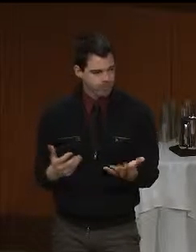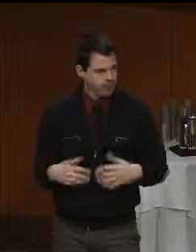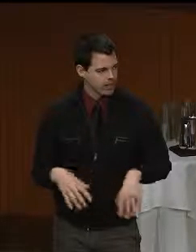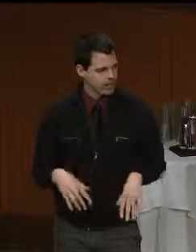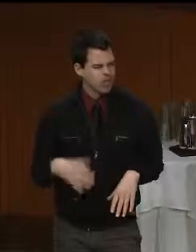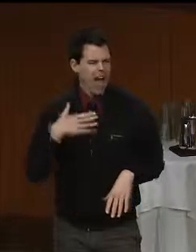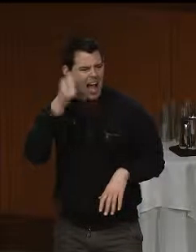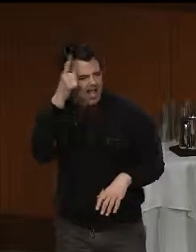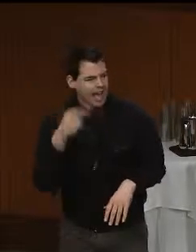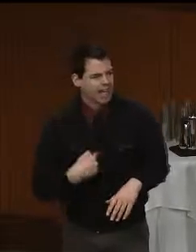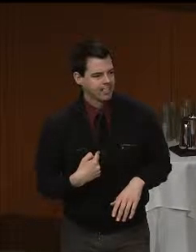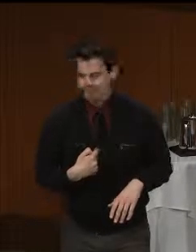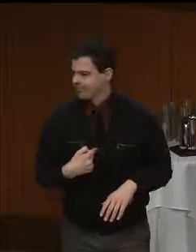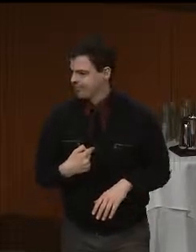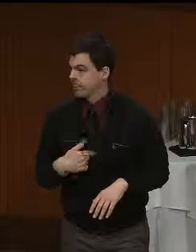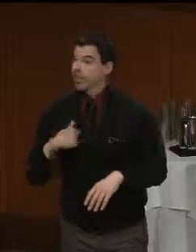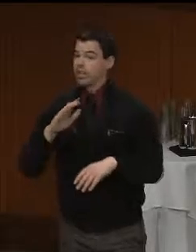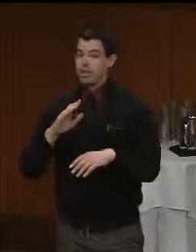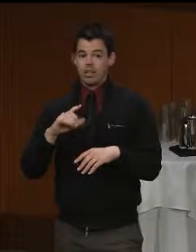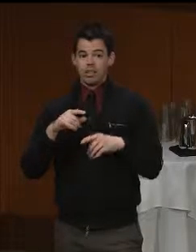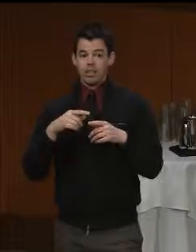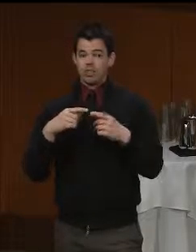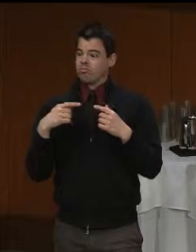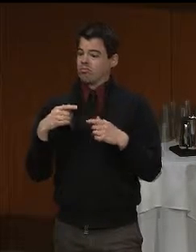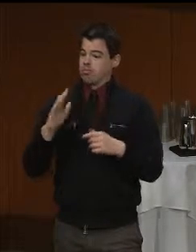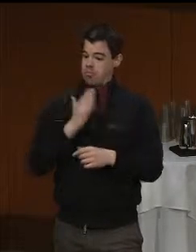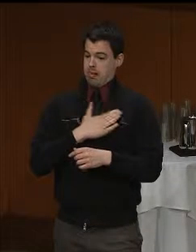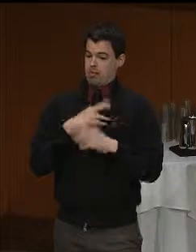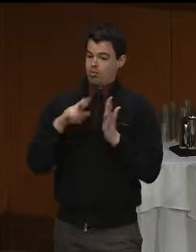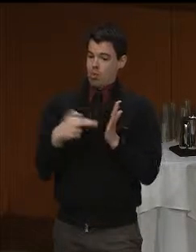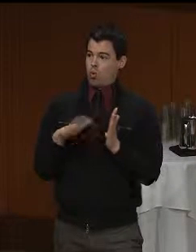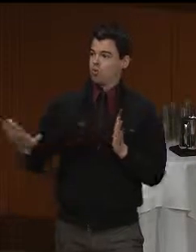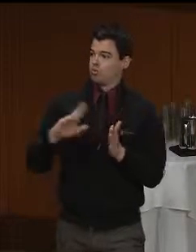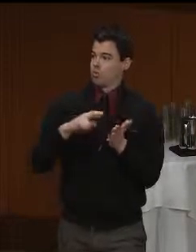Our roles may be different and we may have different perspectives on occasion so we may